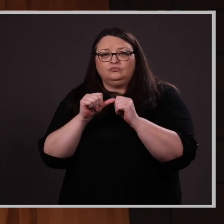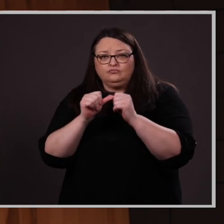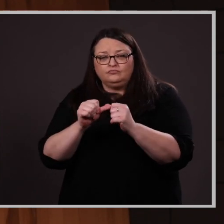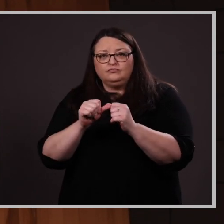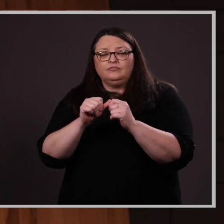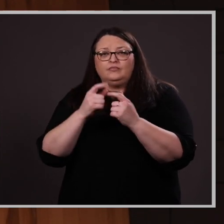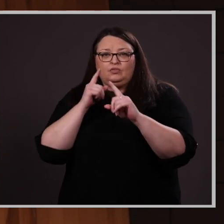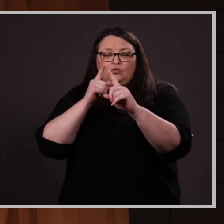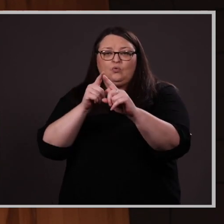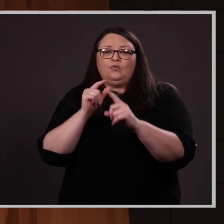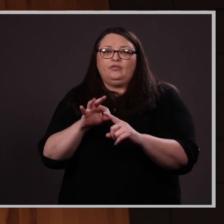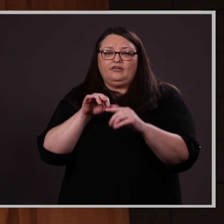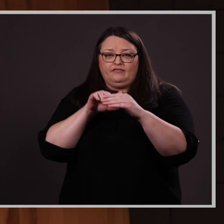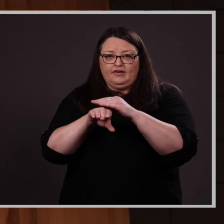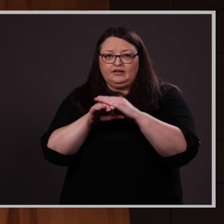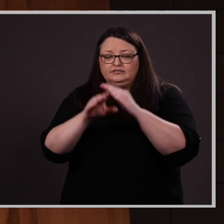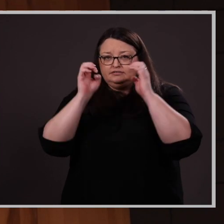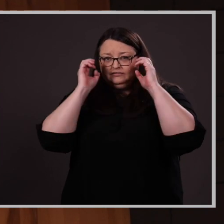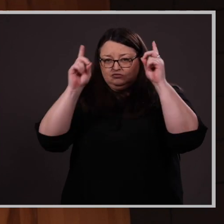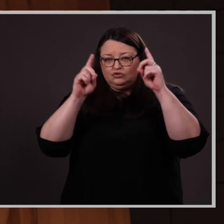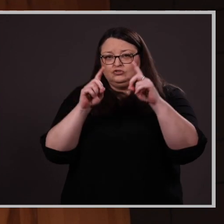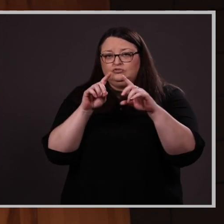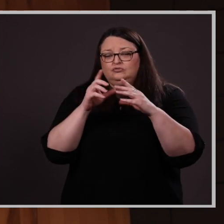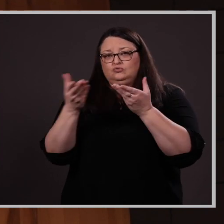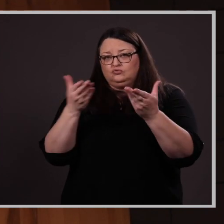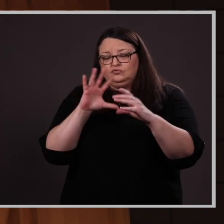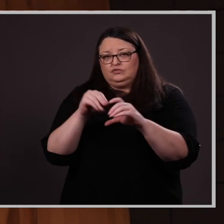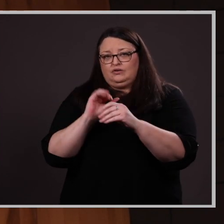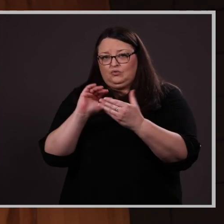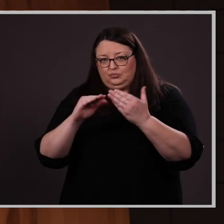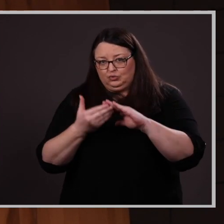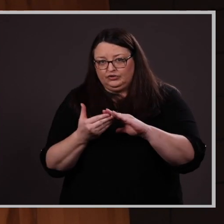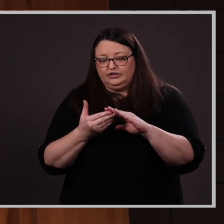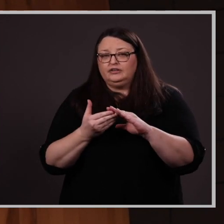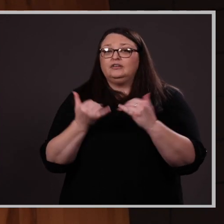and service to our community. Chancellor Gold will now give the official